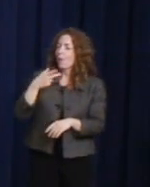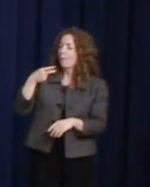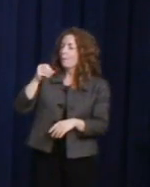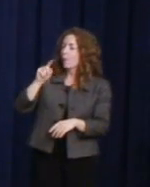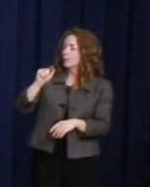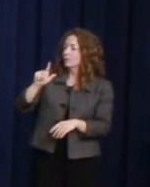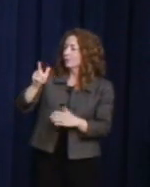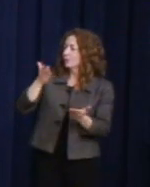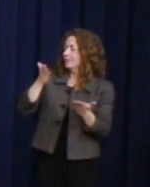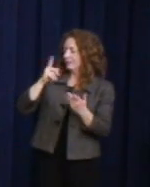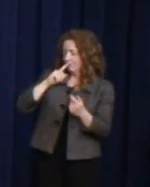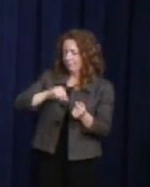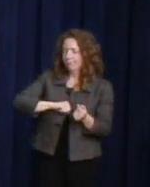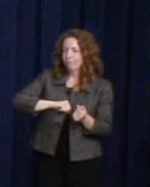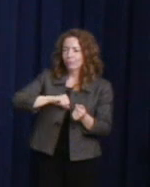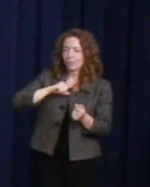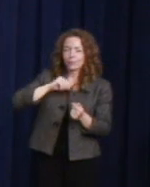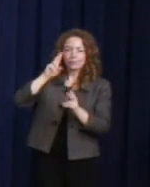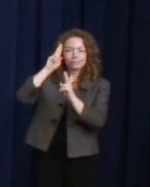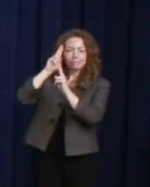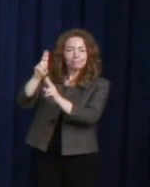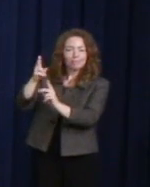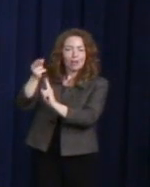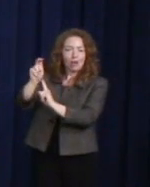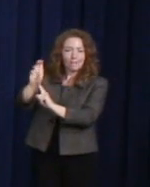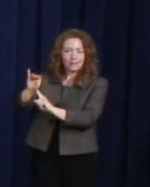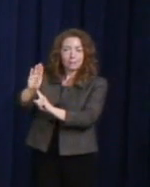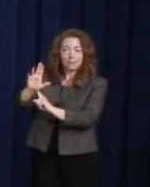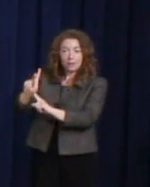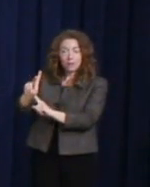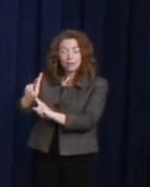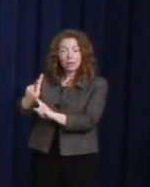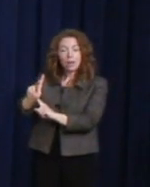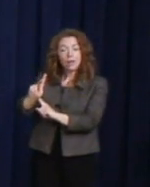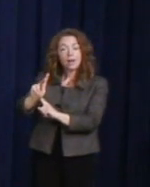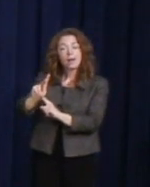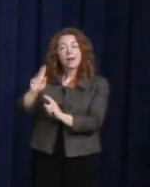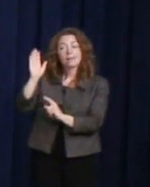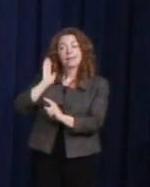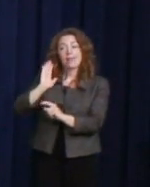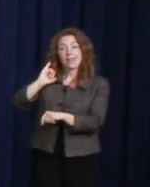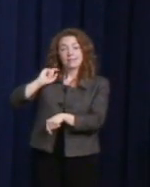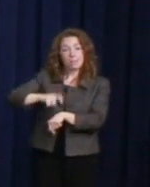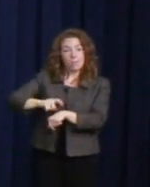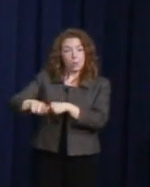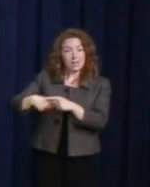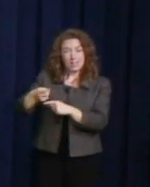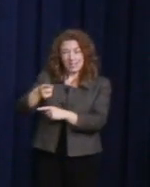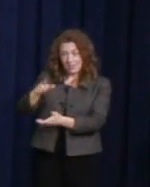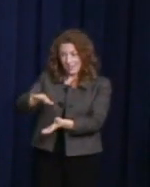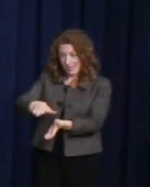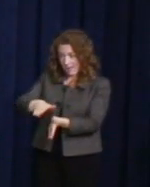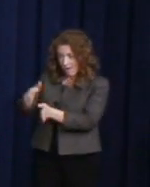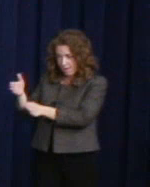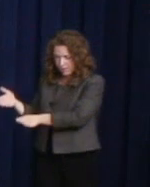to Harvey Milk who, at the time of his death, was one of the emerging civil and human rights leaders